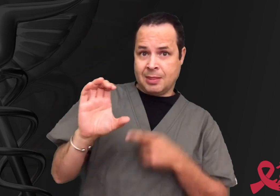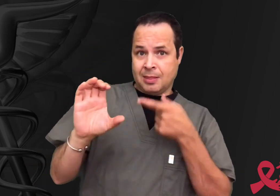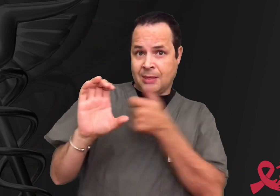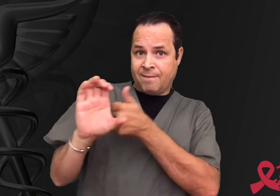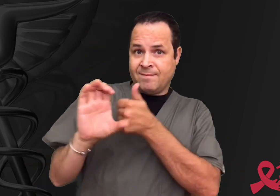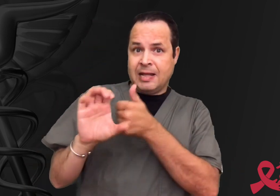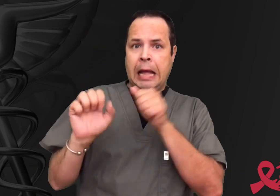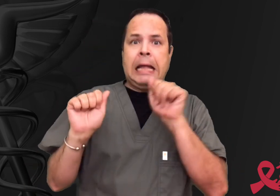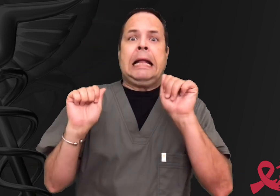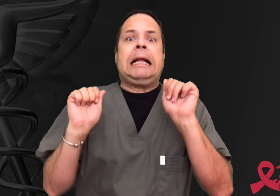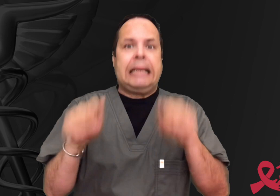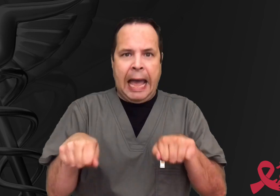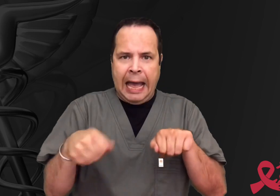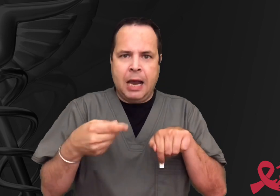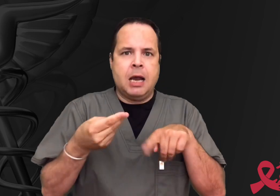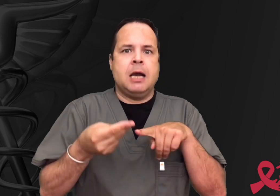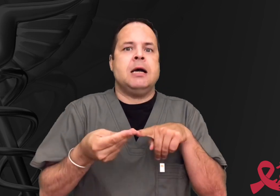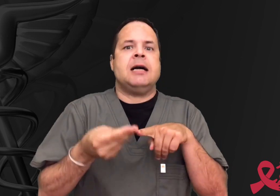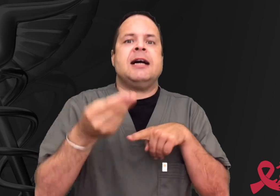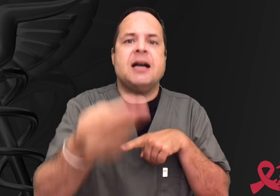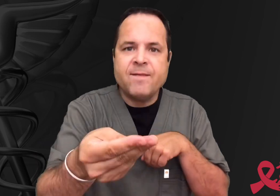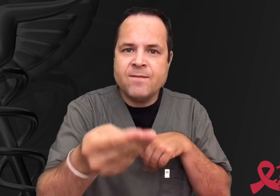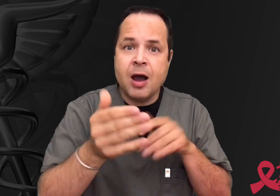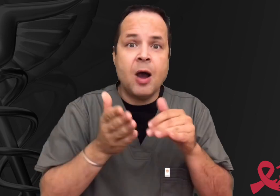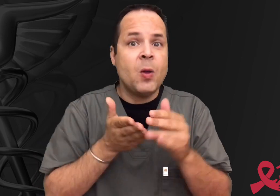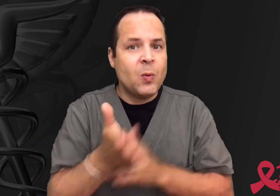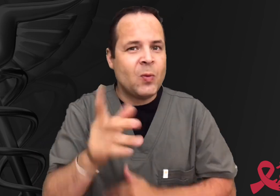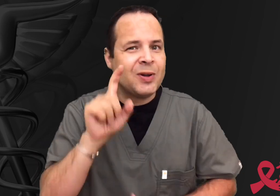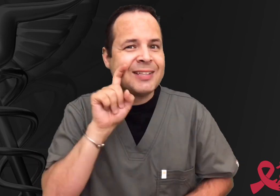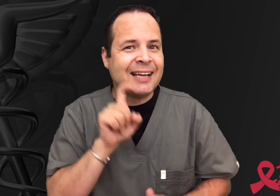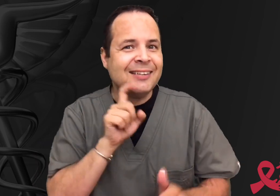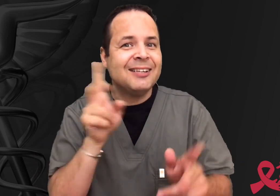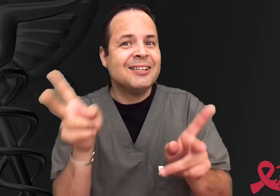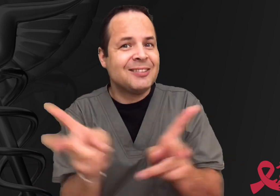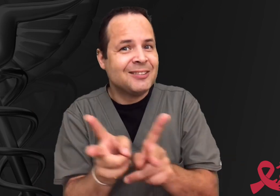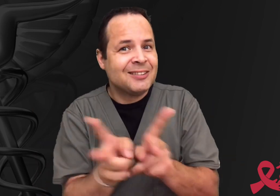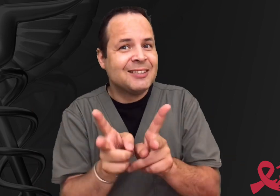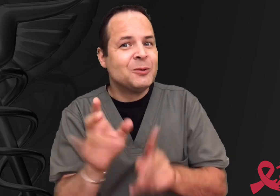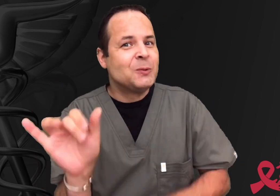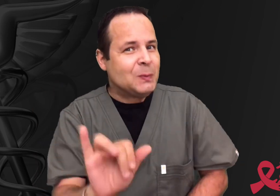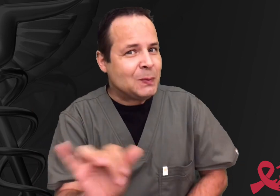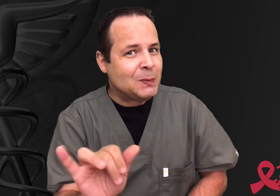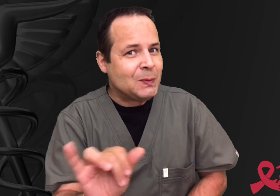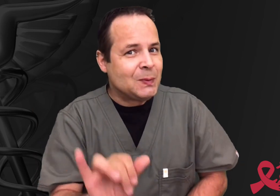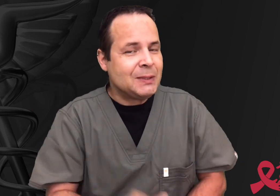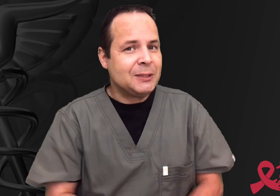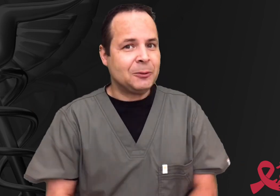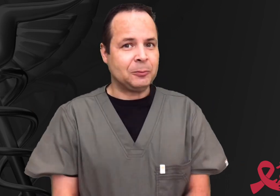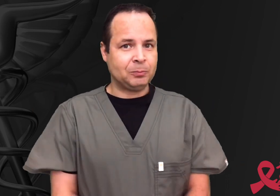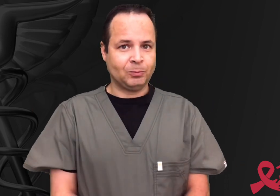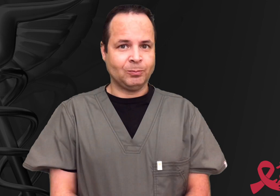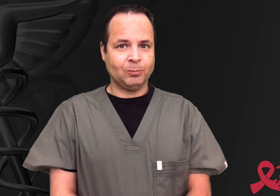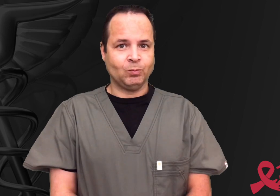Also you can get an infection from sexual intercourse as well.